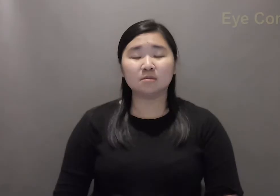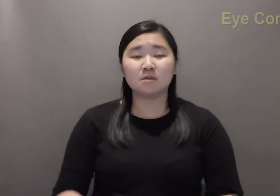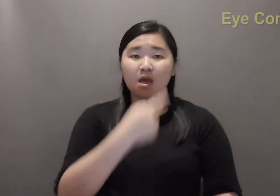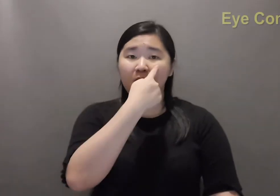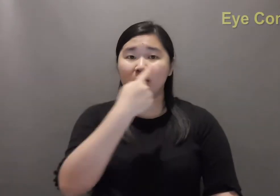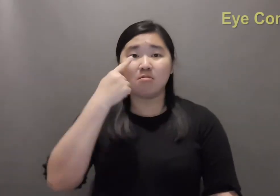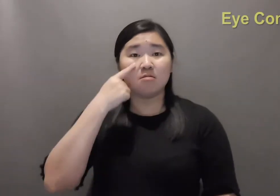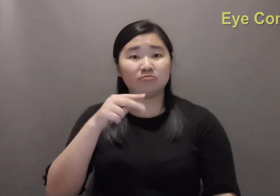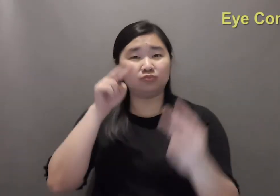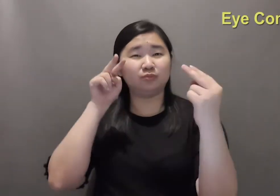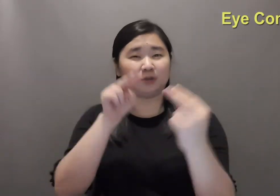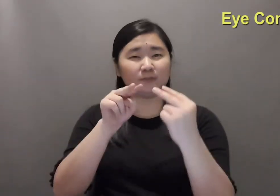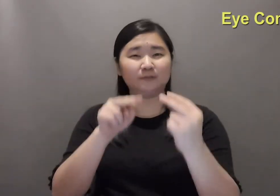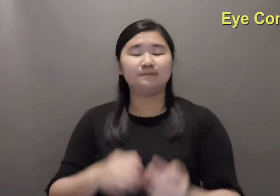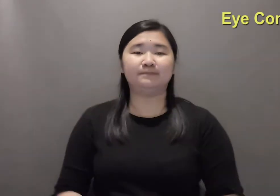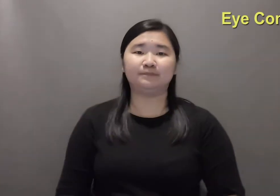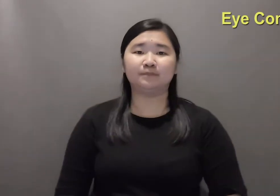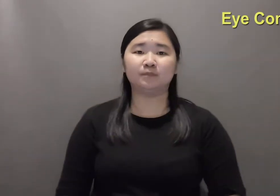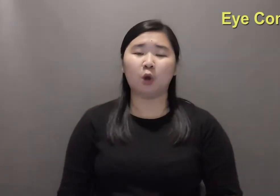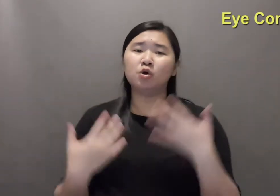Eye Contact